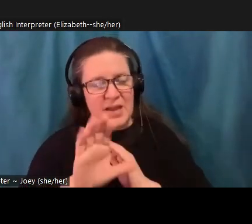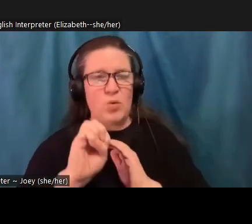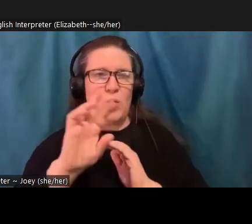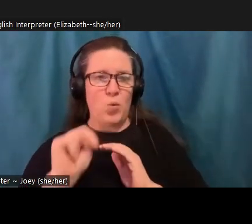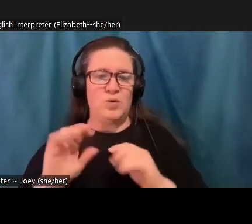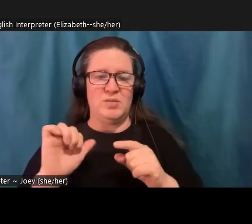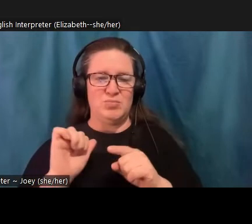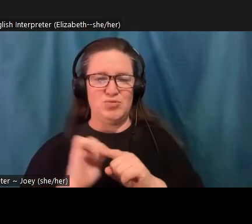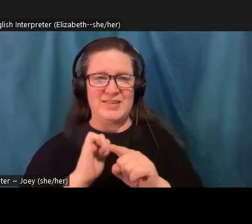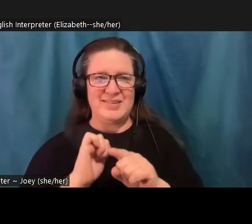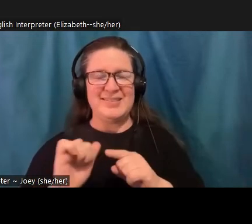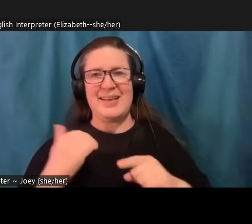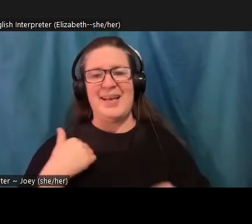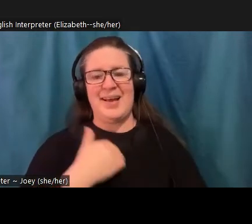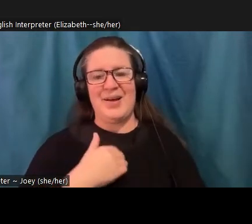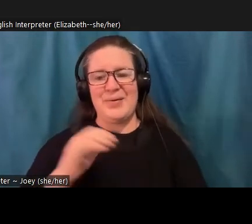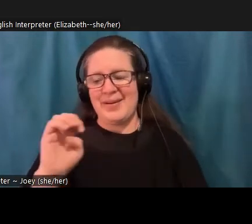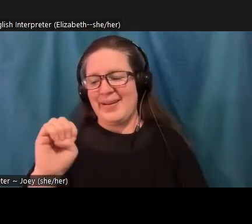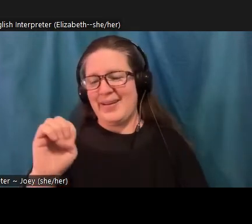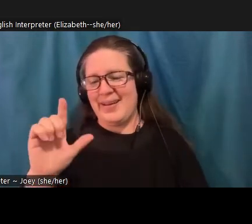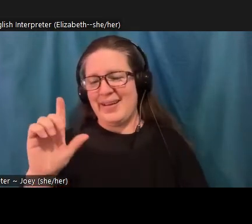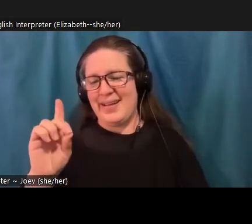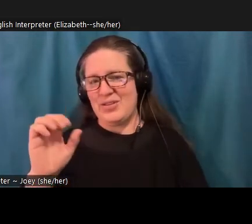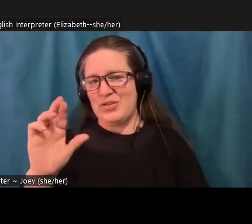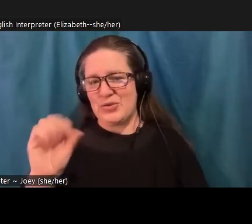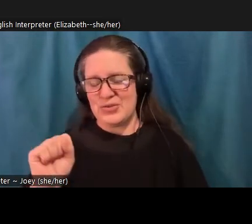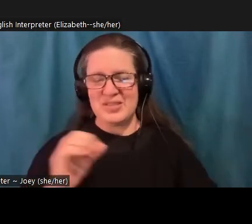the movement. And, you know, I don't know of any specifically,